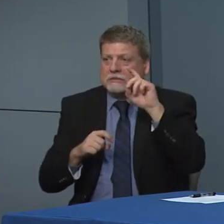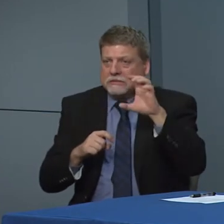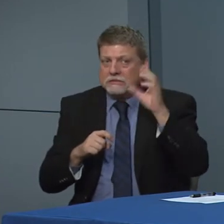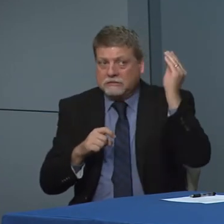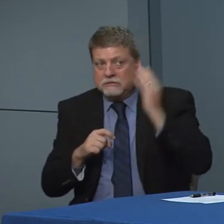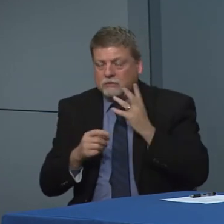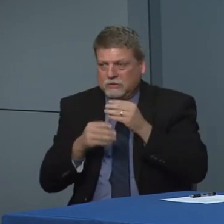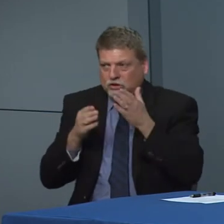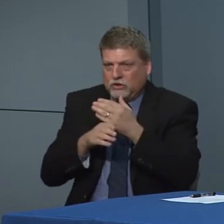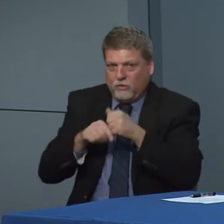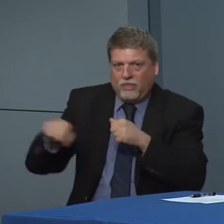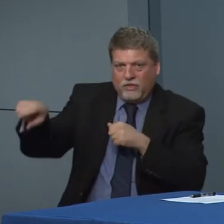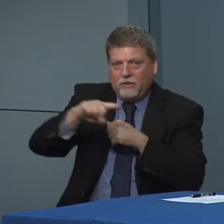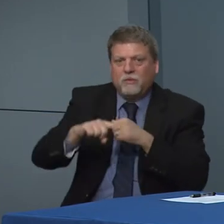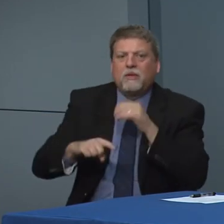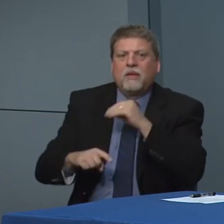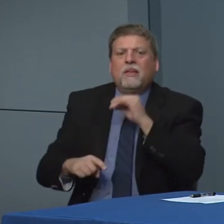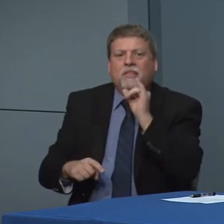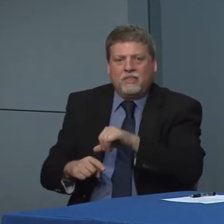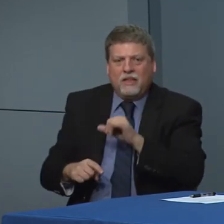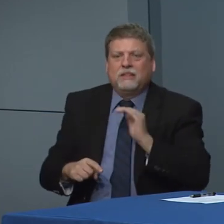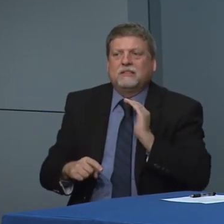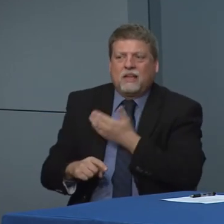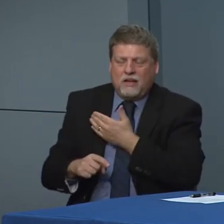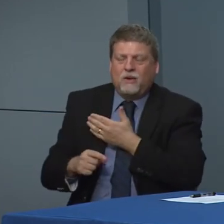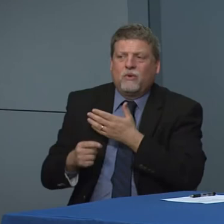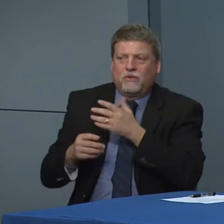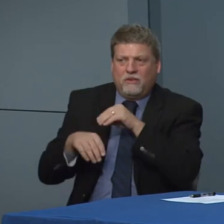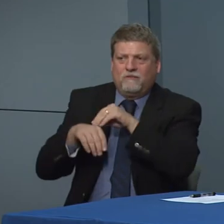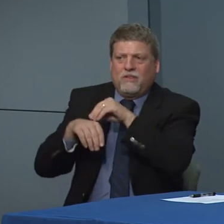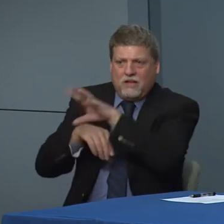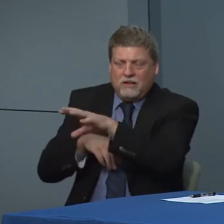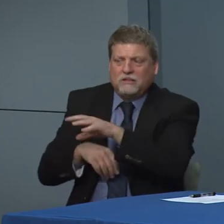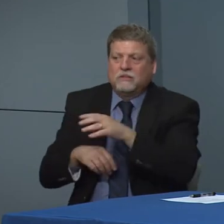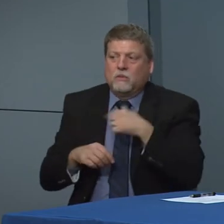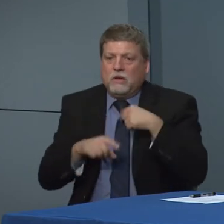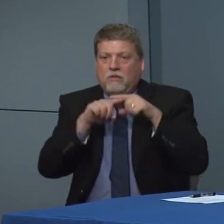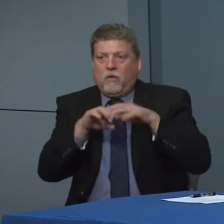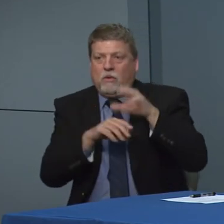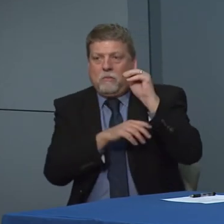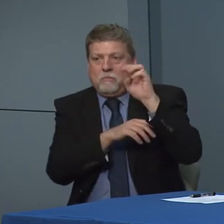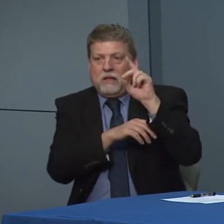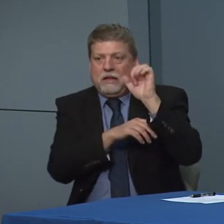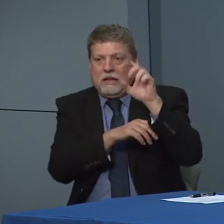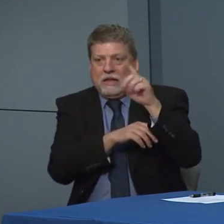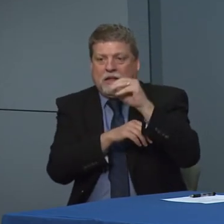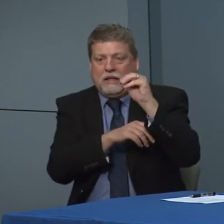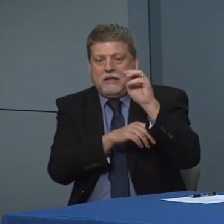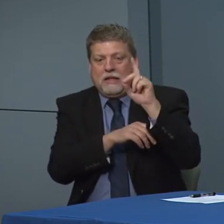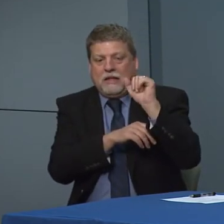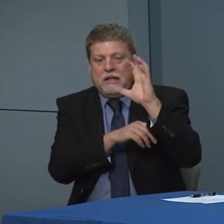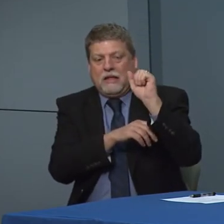that's what you've seen that that was the leading edge of our guidance and we're continuing to have more and more granular guidance on that so great question and it's a